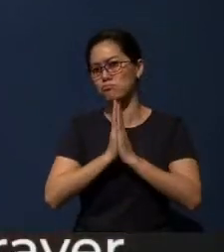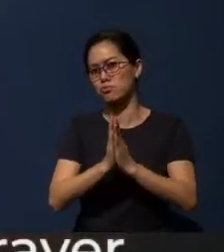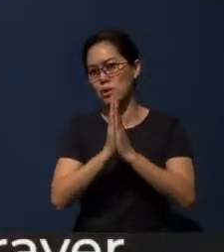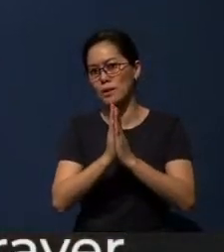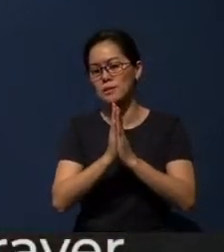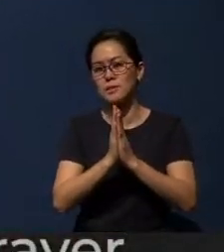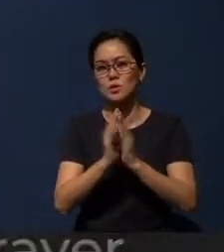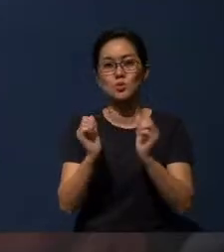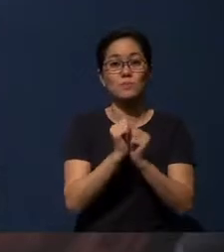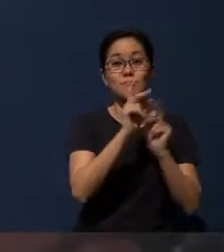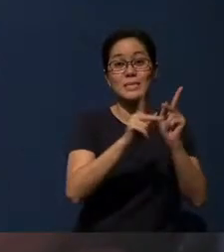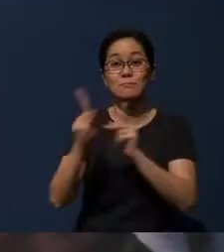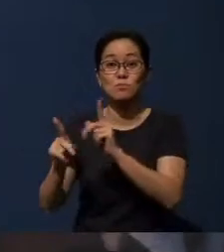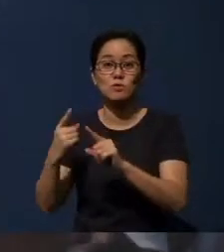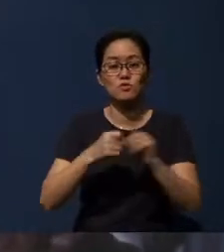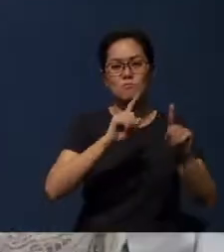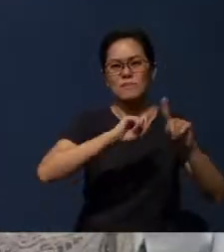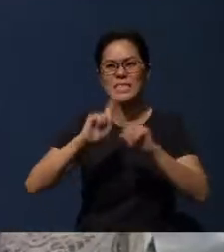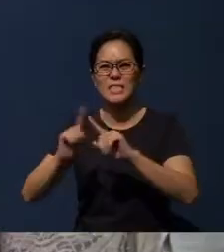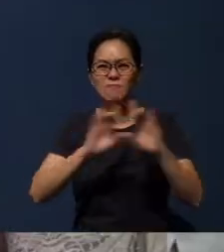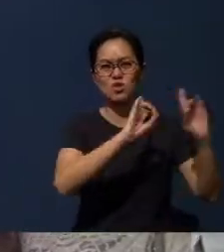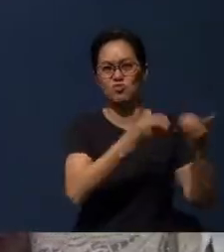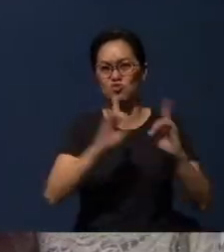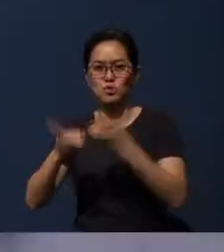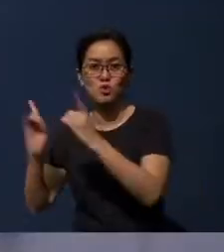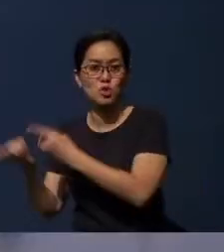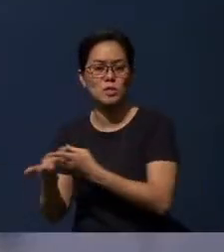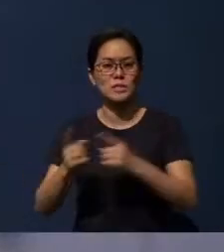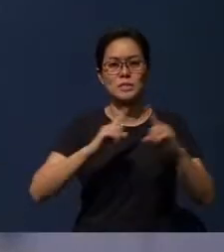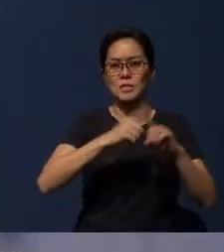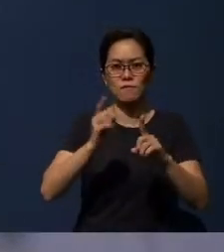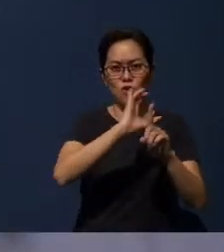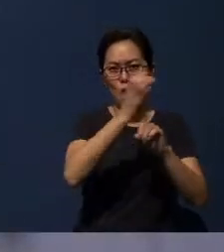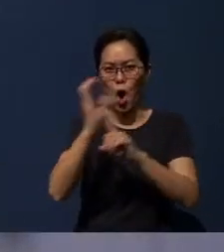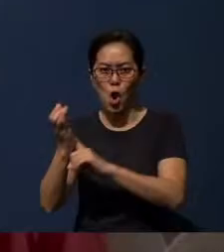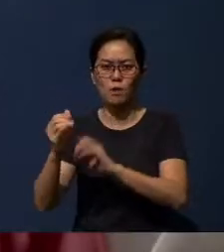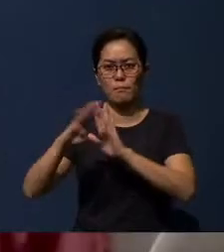with people from different denominations, different cultural backgrounds,